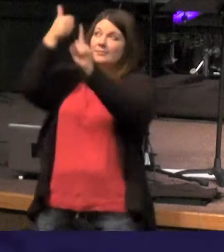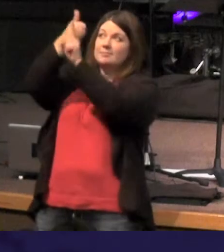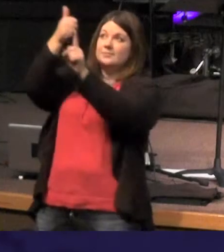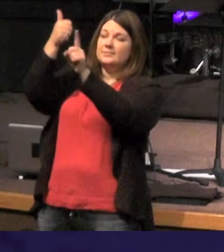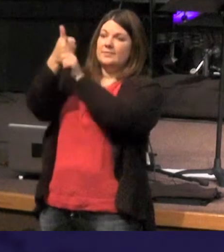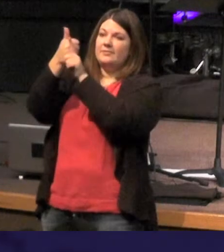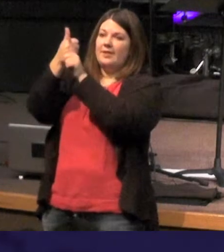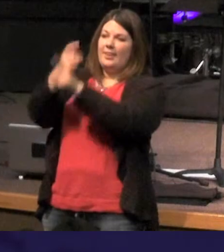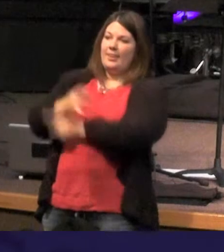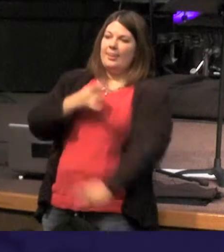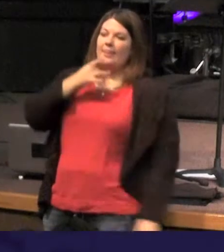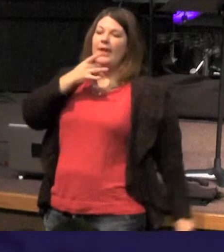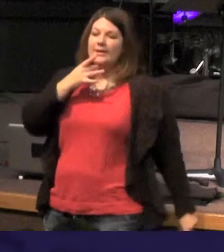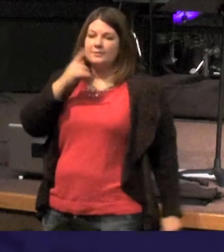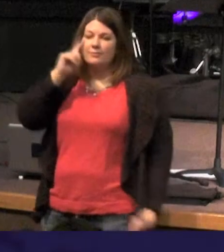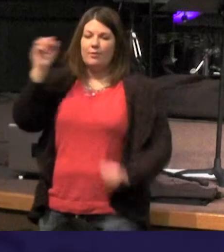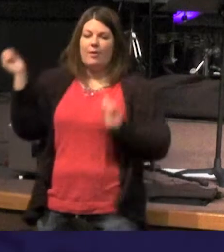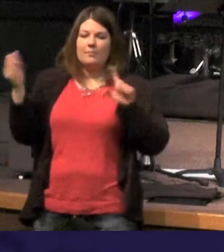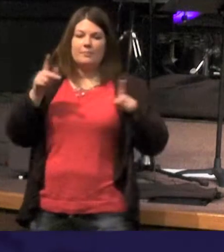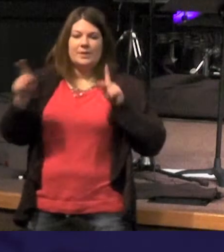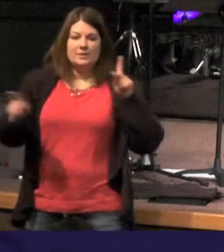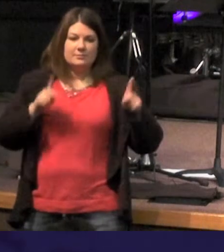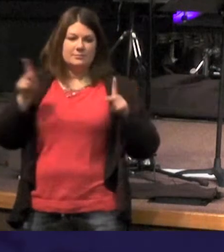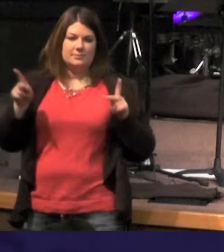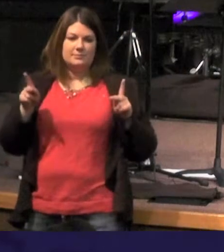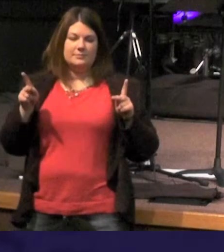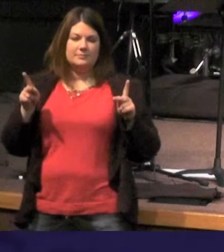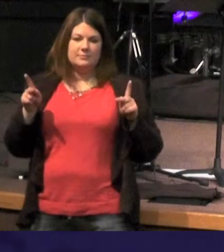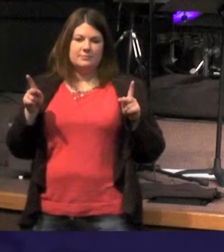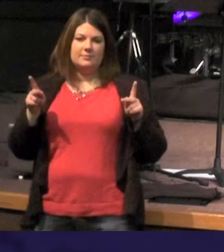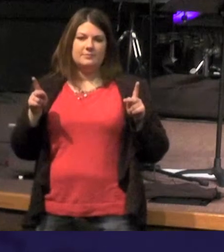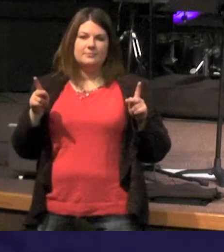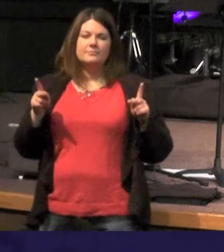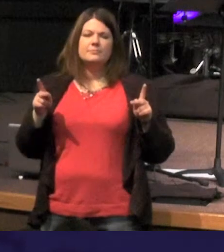the light to mankind - I have got to stop and say